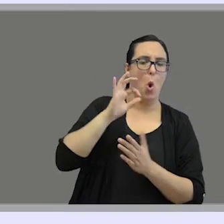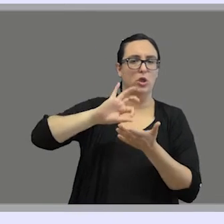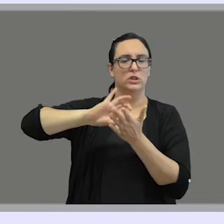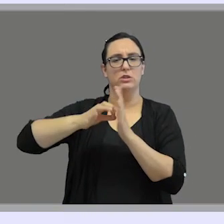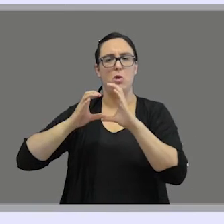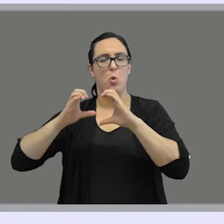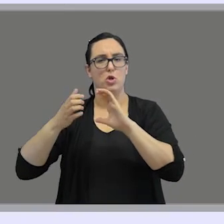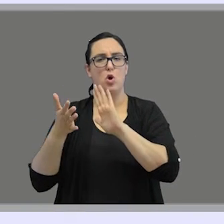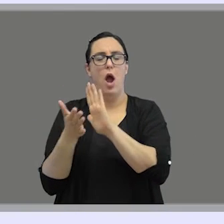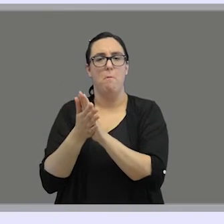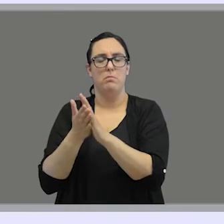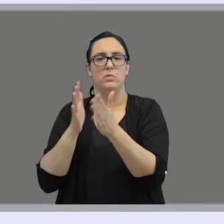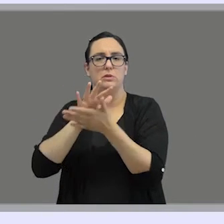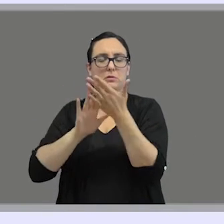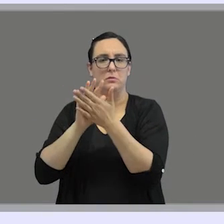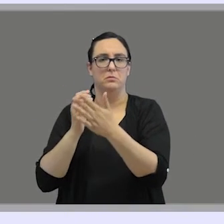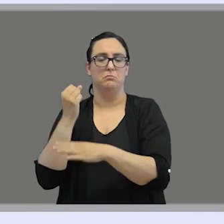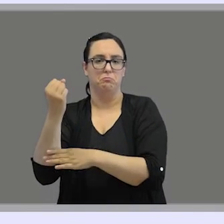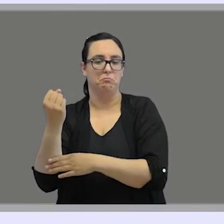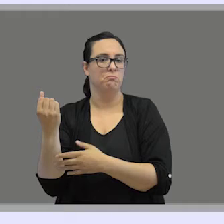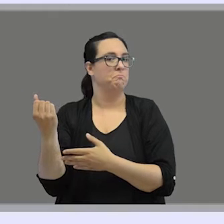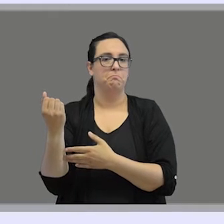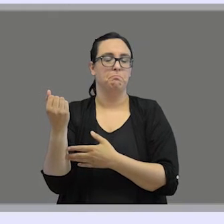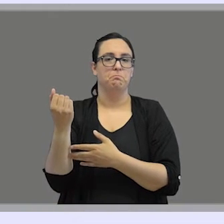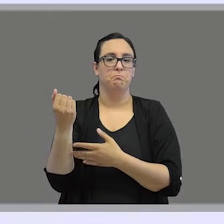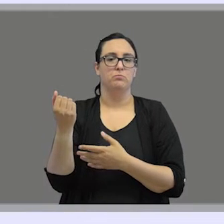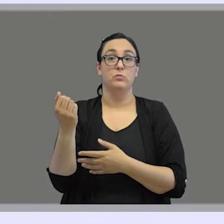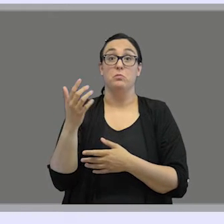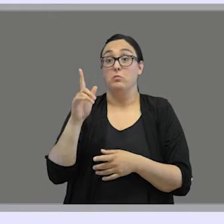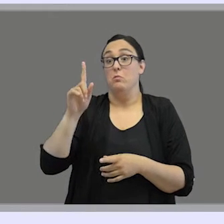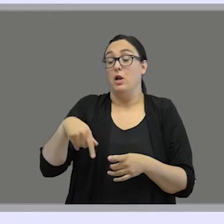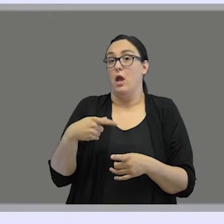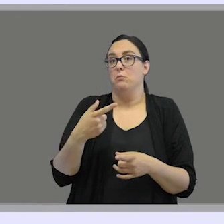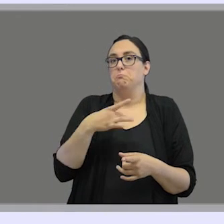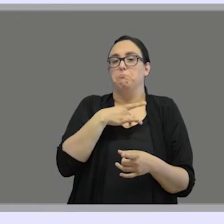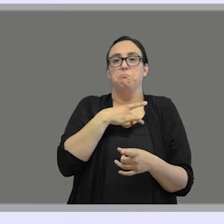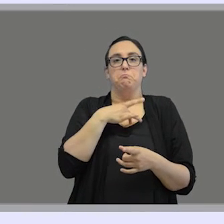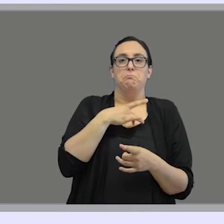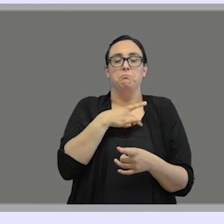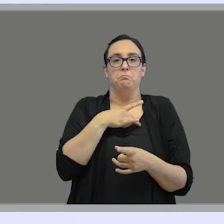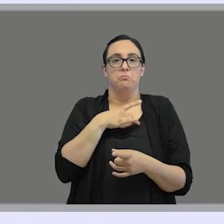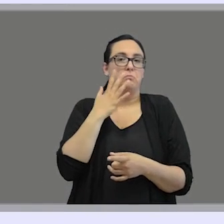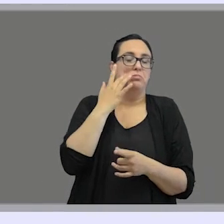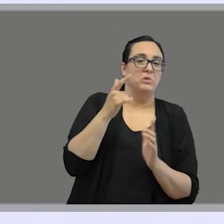and also because the signs they use are the same lexical signs